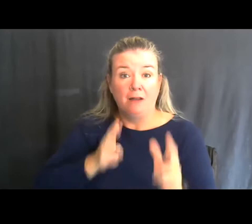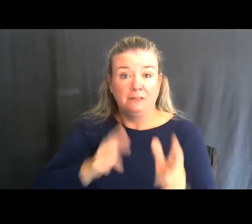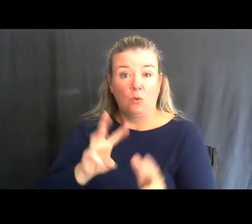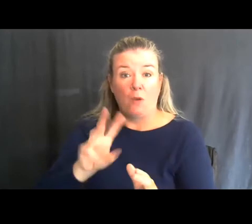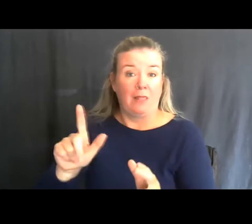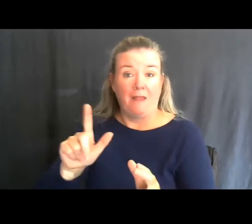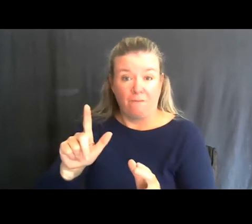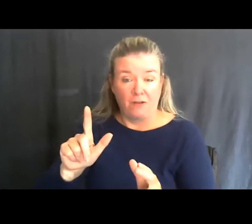recreation.